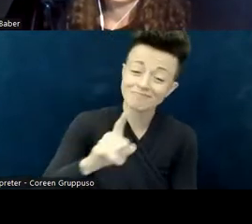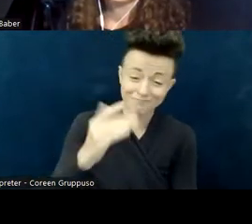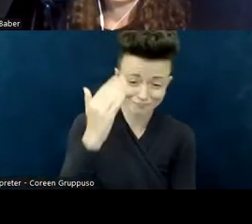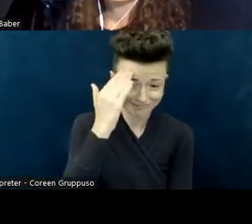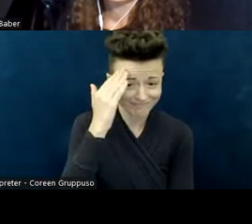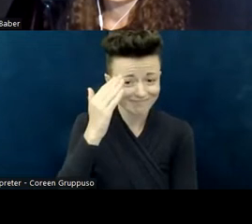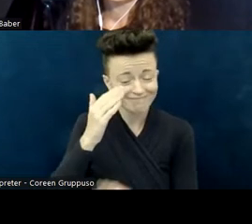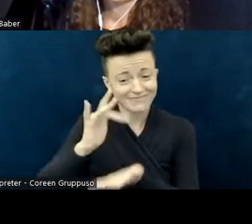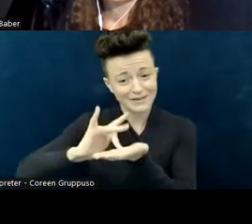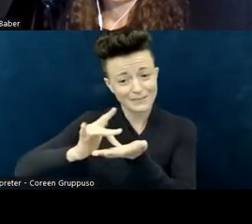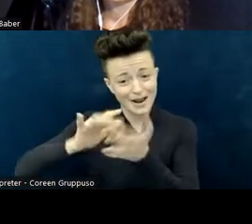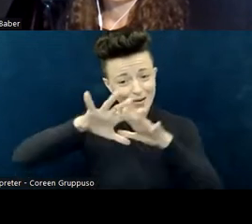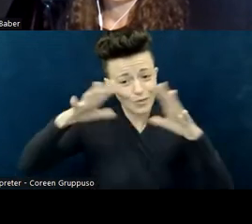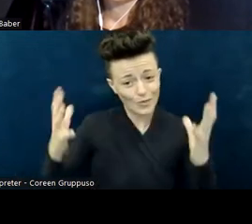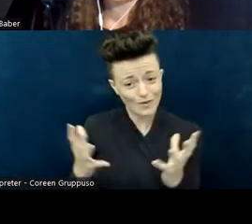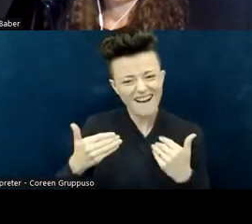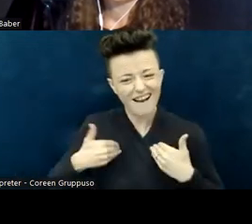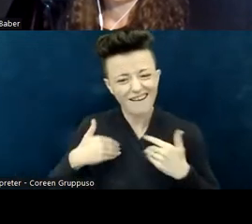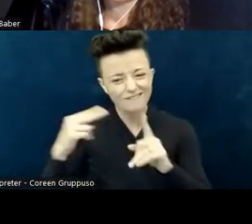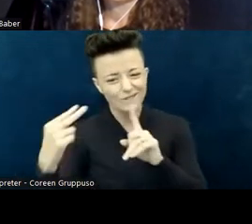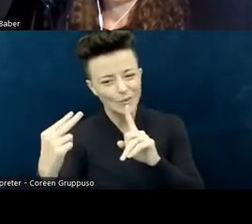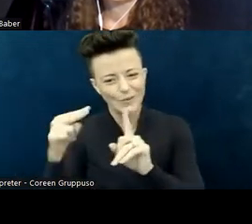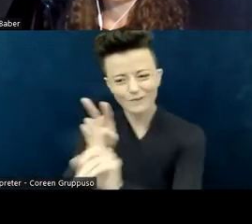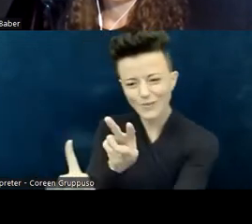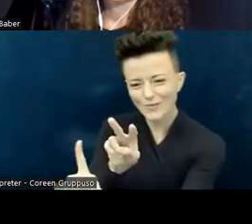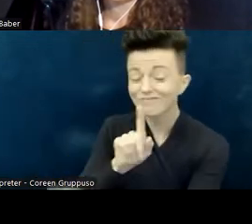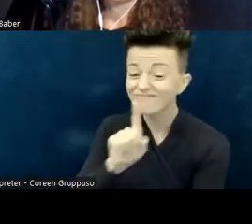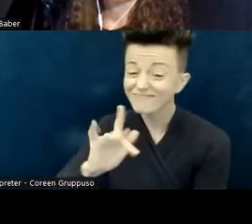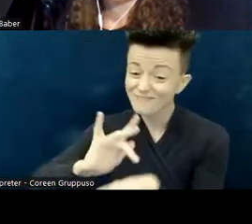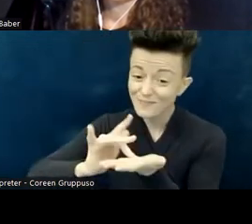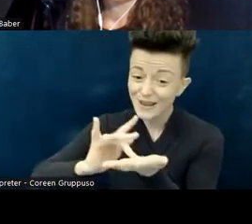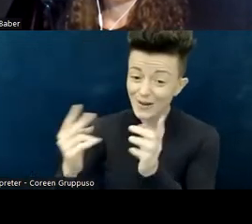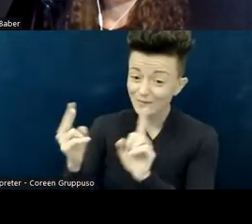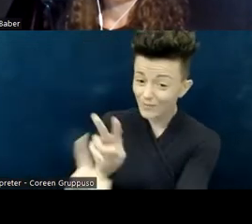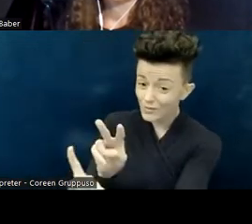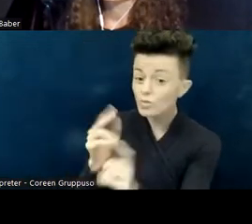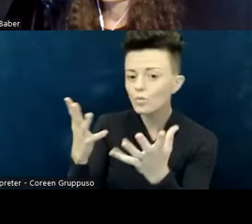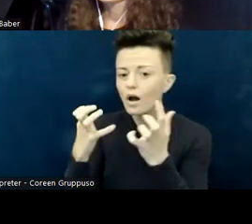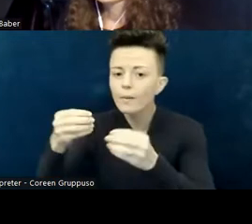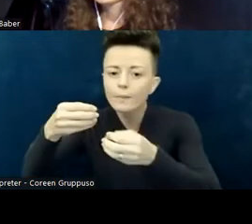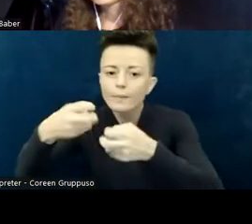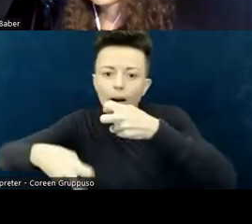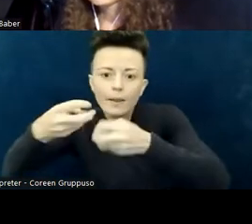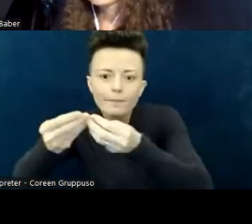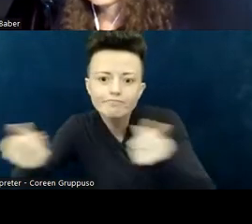as ways to "fix" and ways to "normalize" impairment. Occupational therapy doesn't have